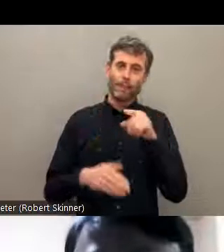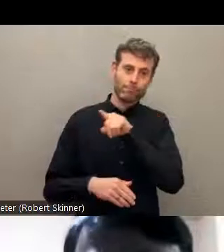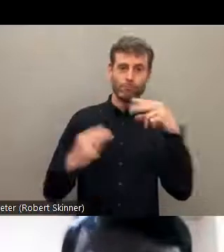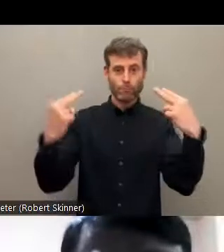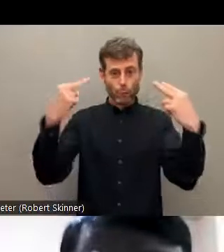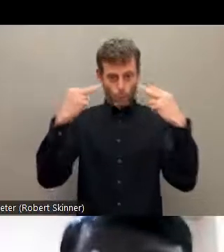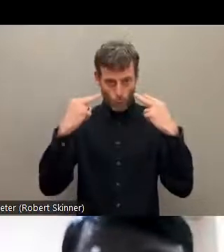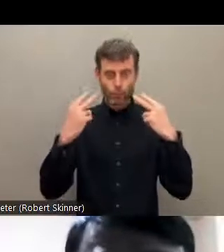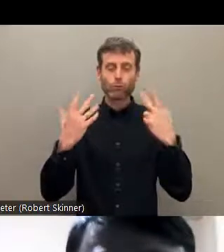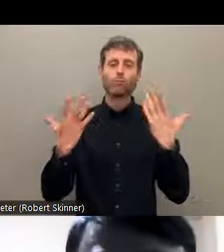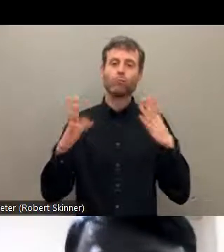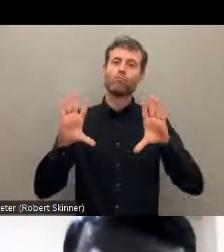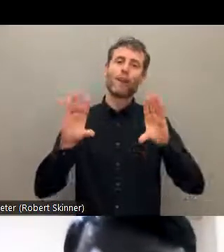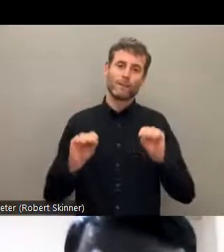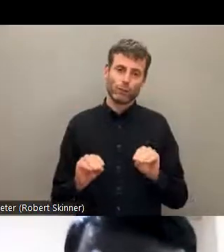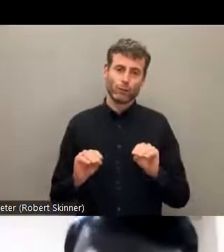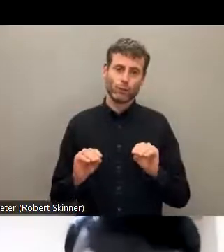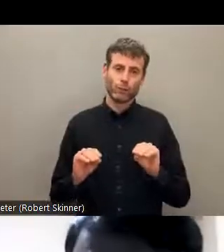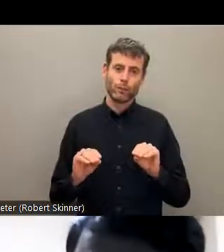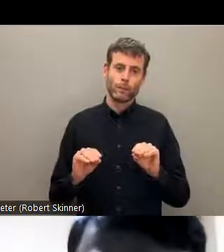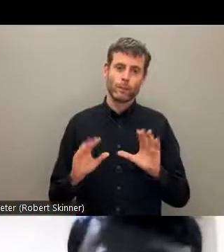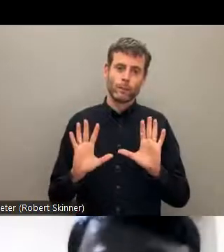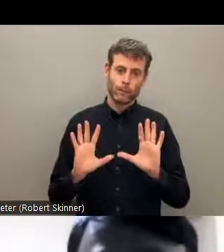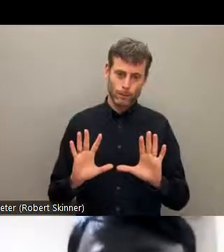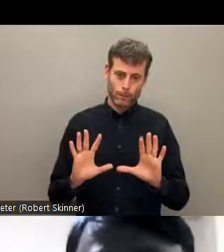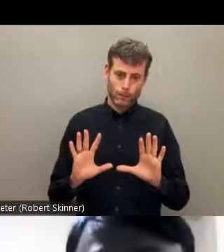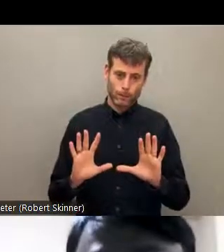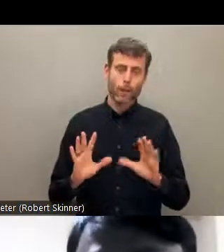time and listening to me and giving